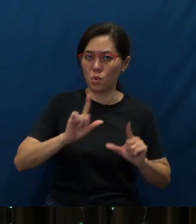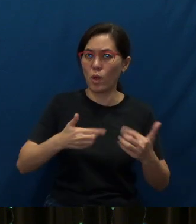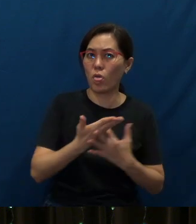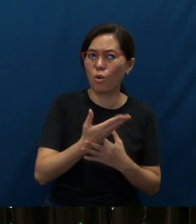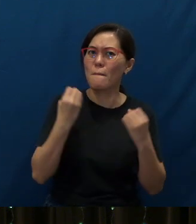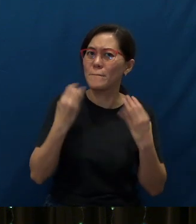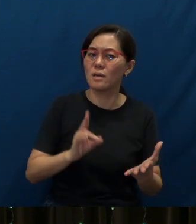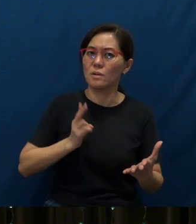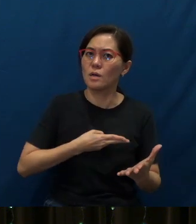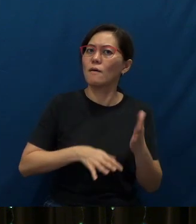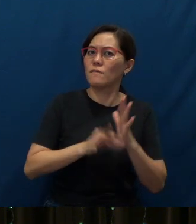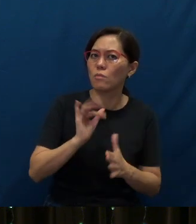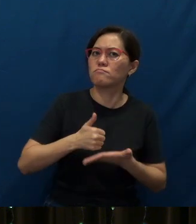it very helpful.